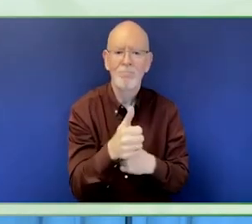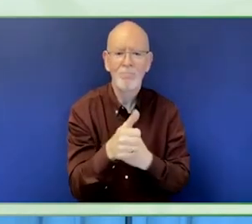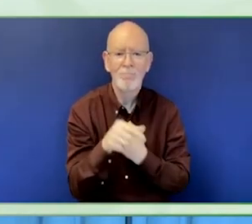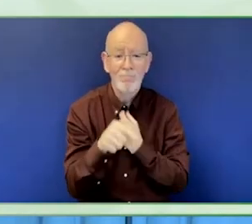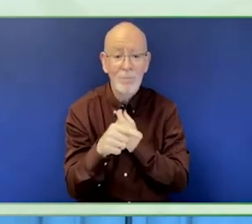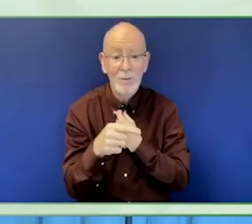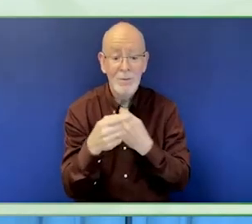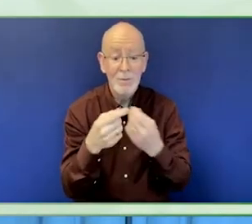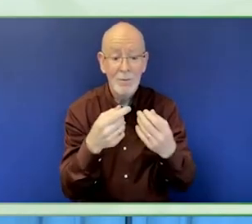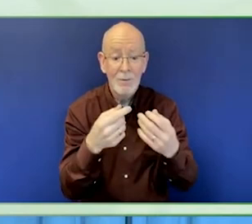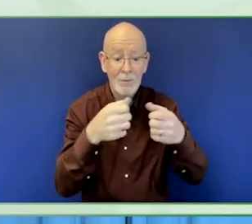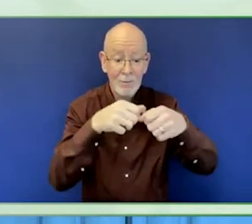inclusion.